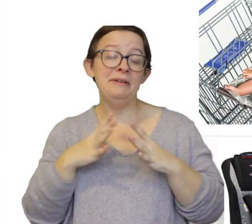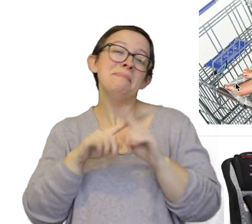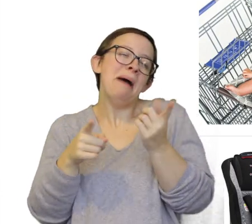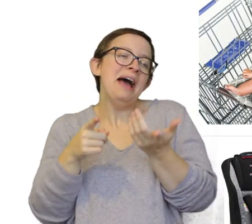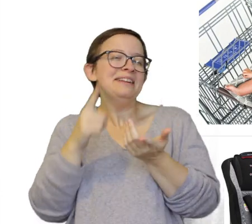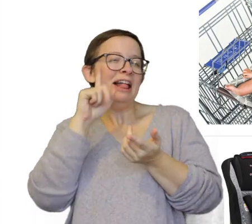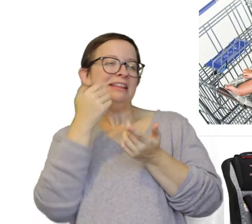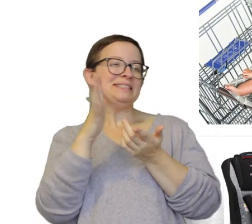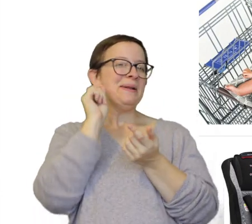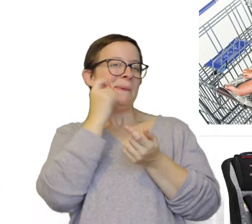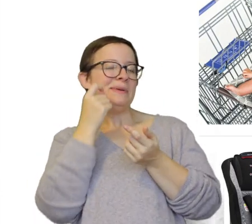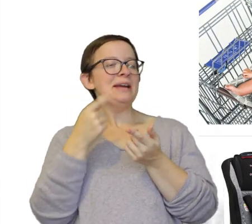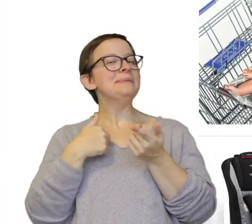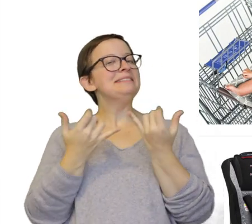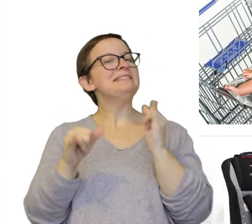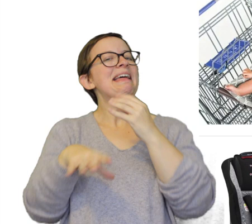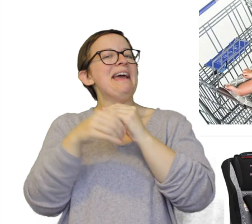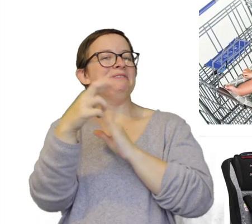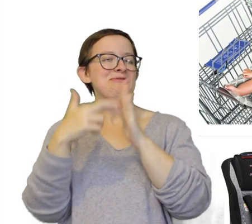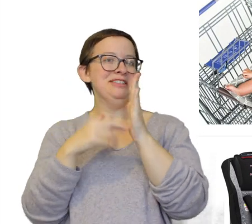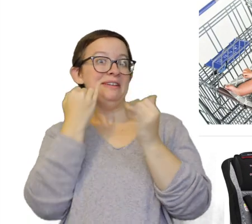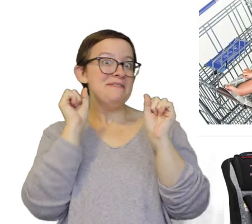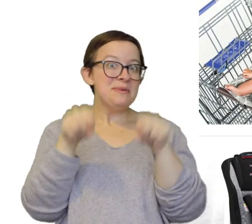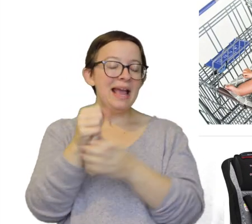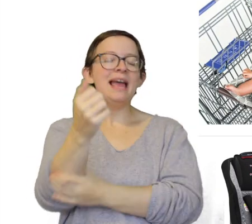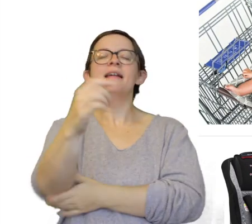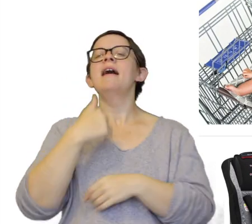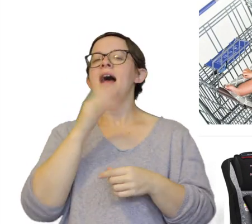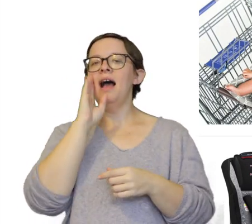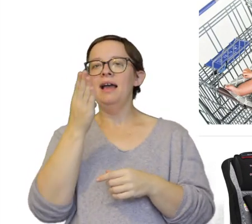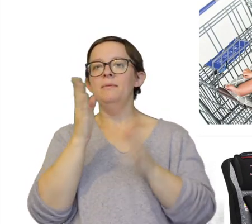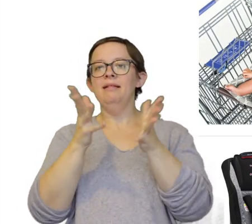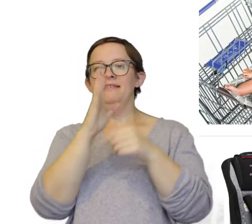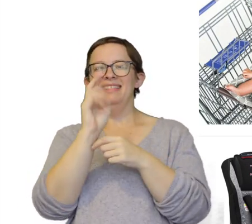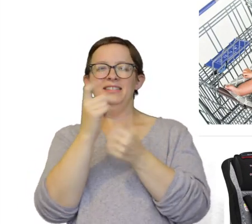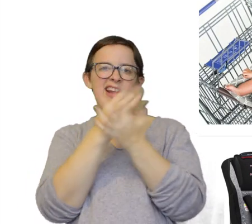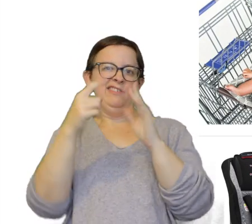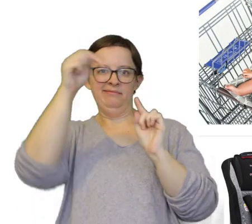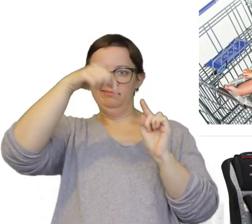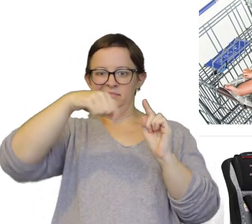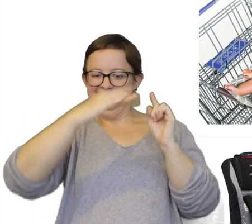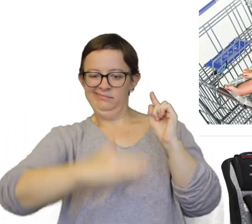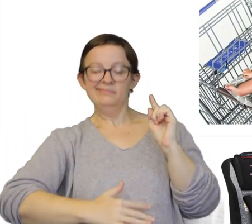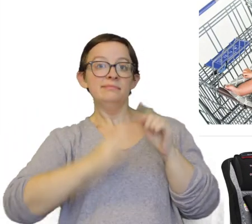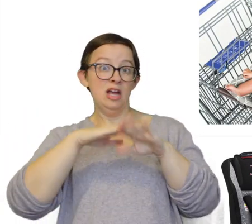But this looks kind of cool. So I would still put it on your registry if you can get it. I'm gonna leave links for everything down below that's on this registry.